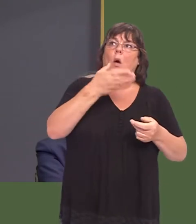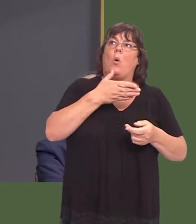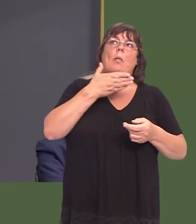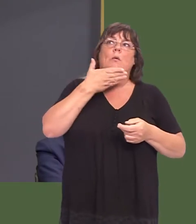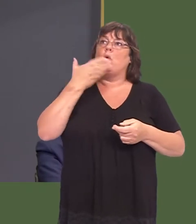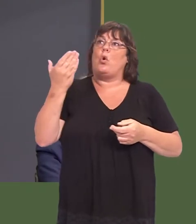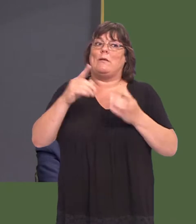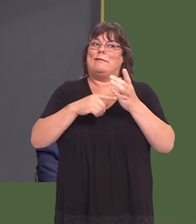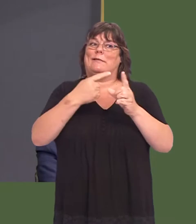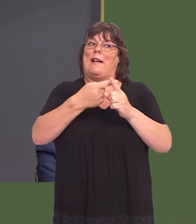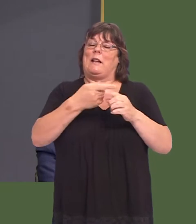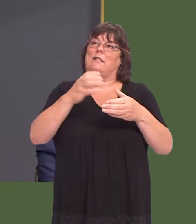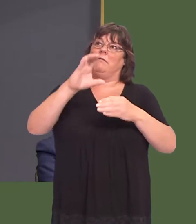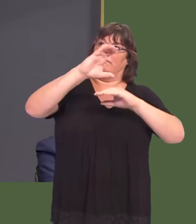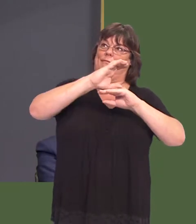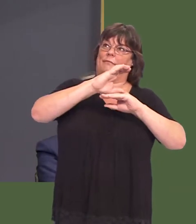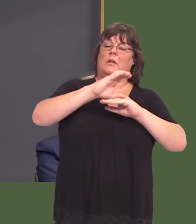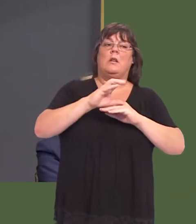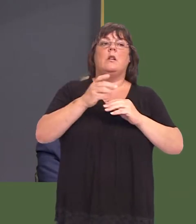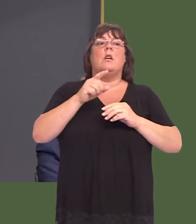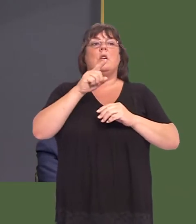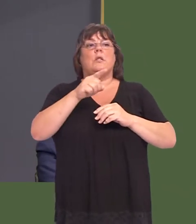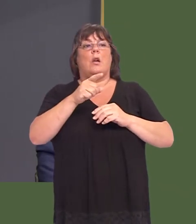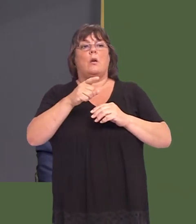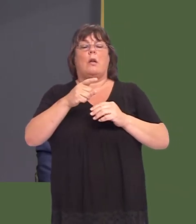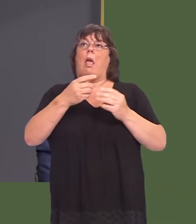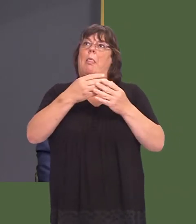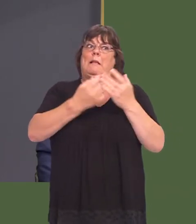The financial rewards of this illicit trade are high; the penalties are low.